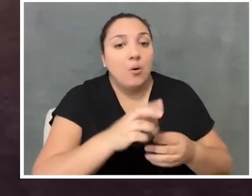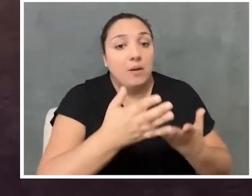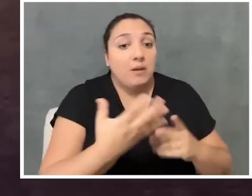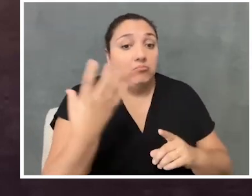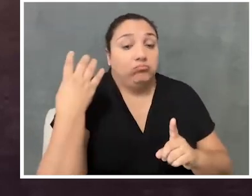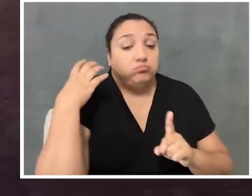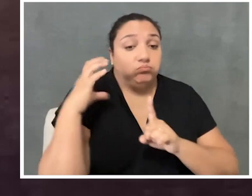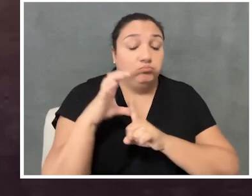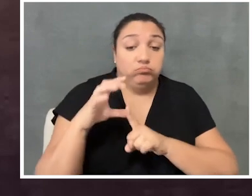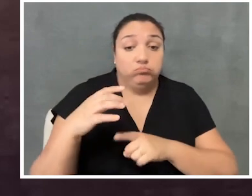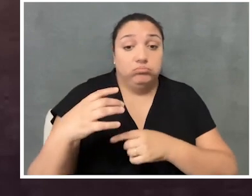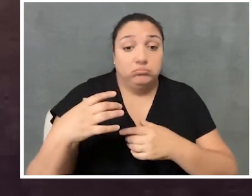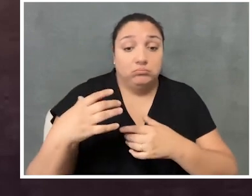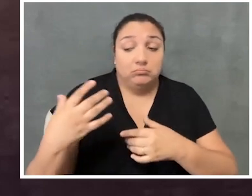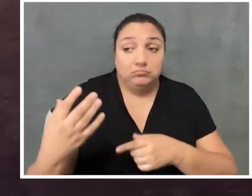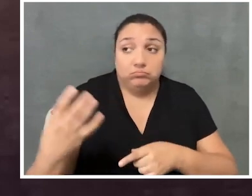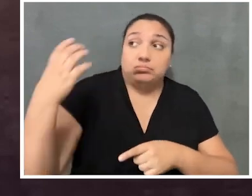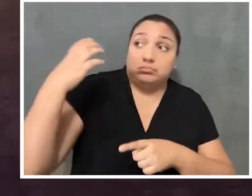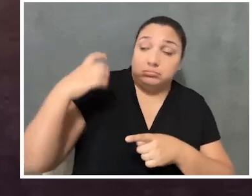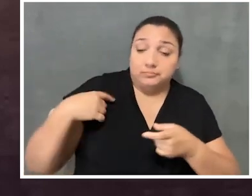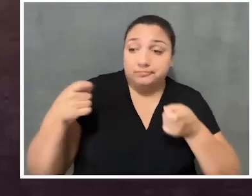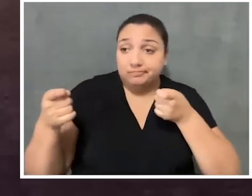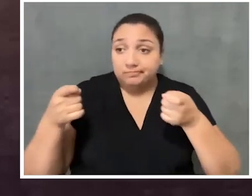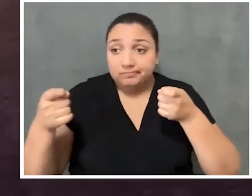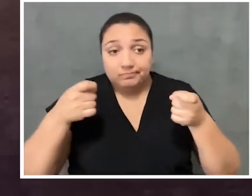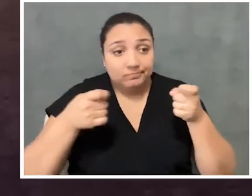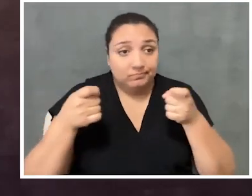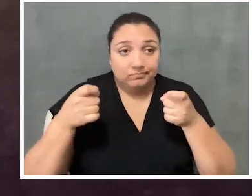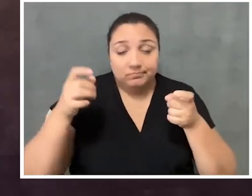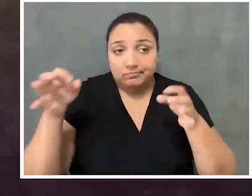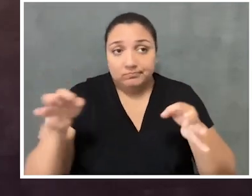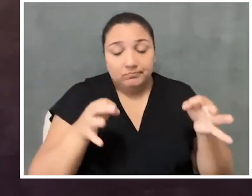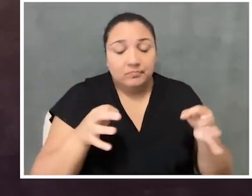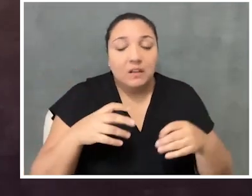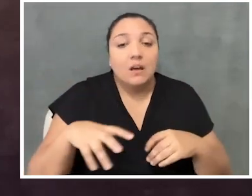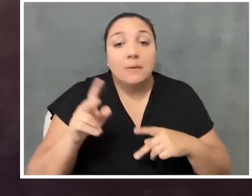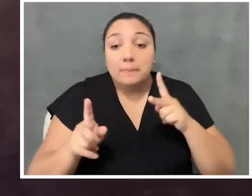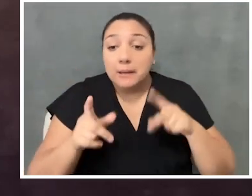people who are in the space that need an accommodation, and I would even, you know,